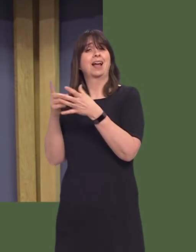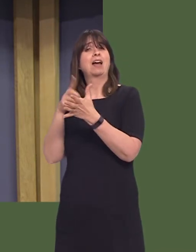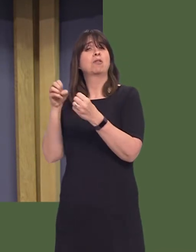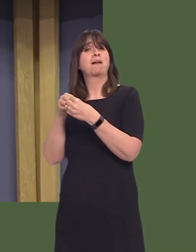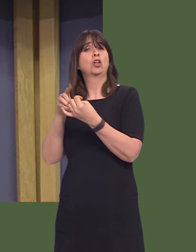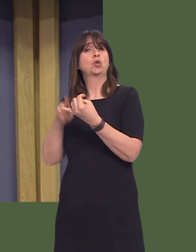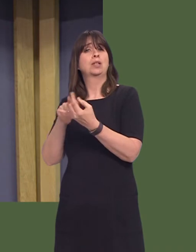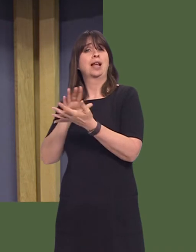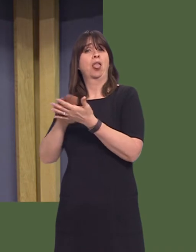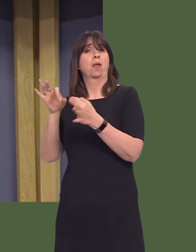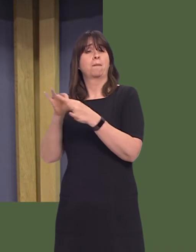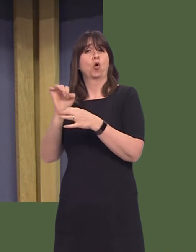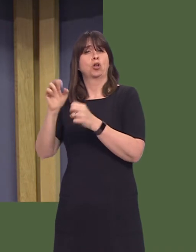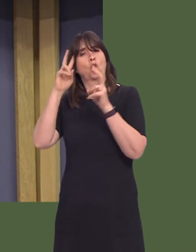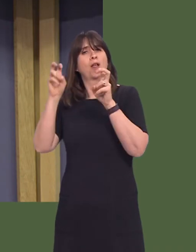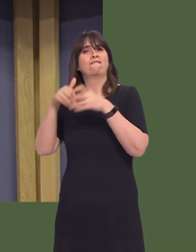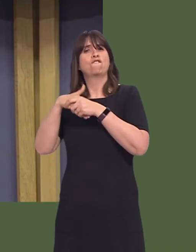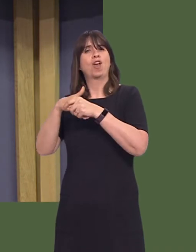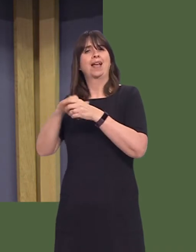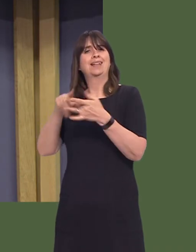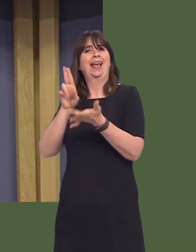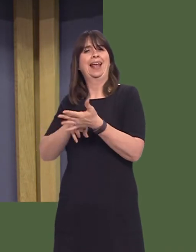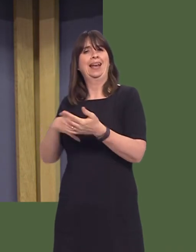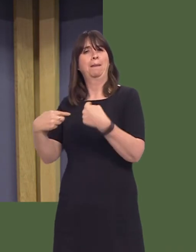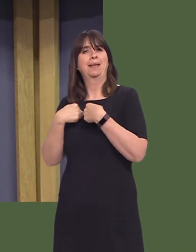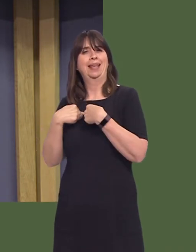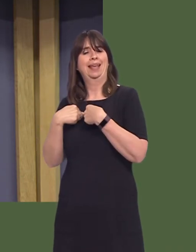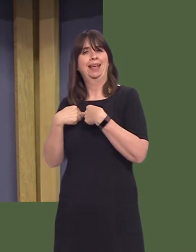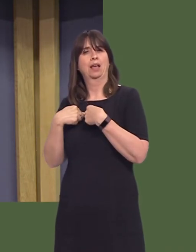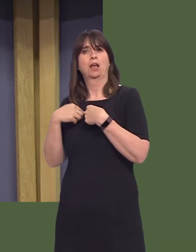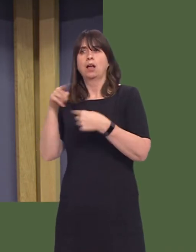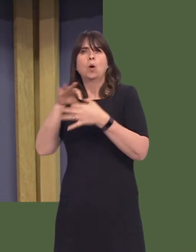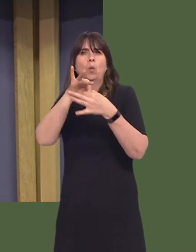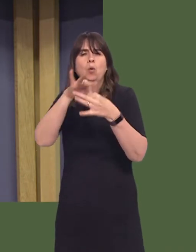Local Health Board. They're working to pair up care homes and schools, and the benefits